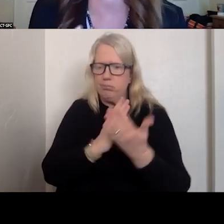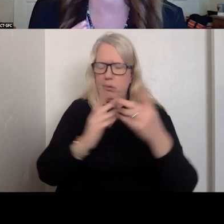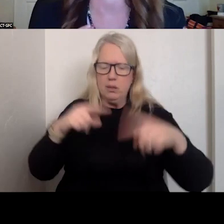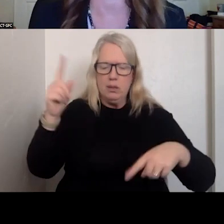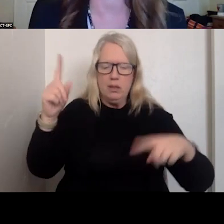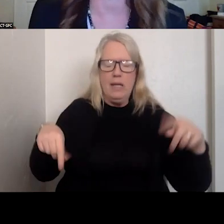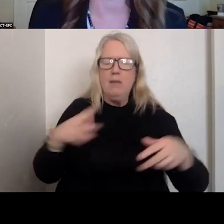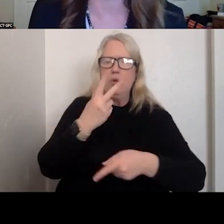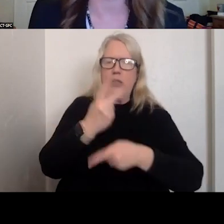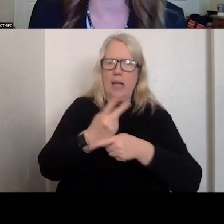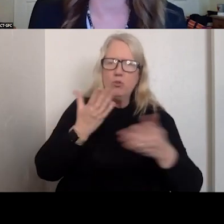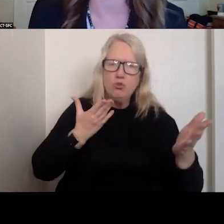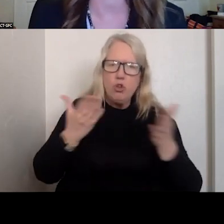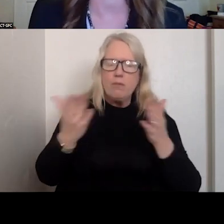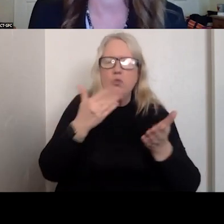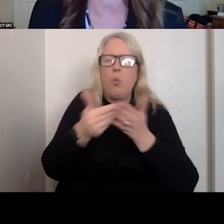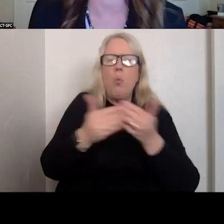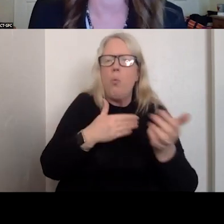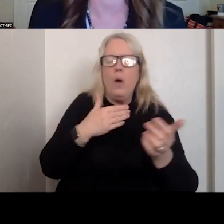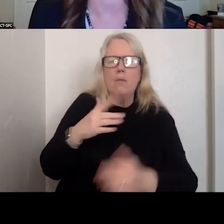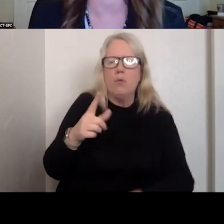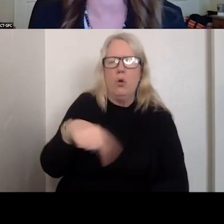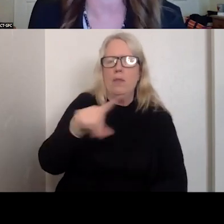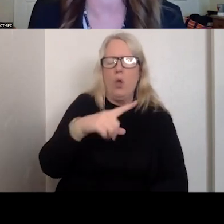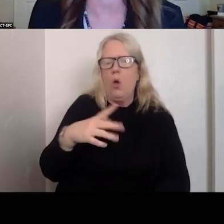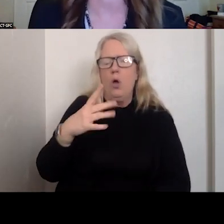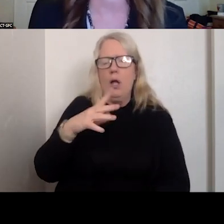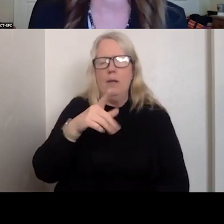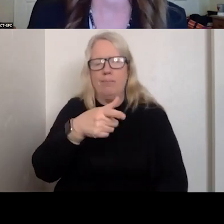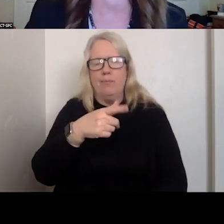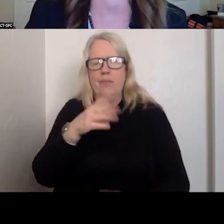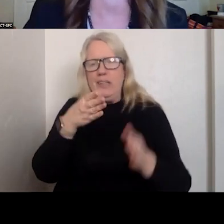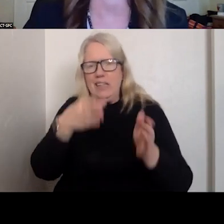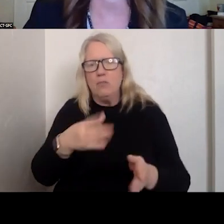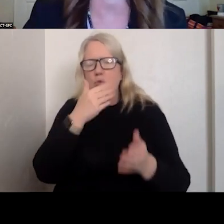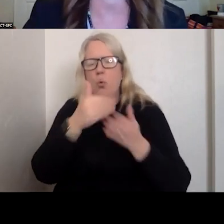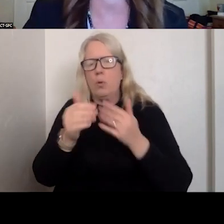WHATEVER THE INDIVIDUAL'S CLINICAL NEEDS ARE. NEXT SLIDE.